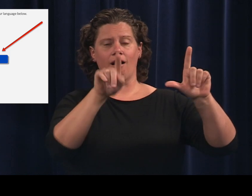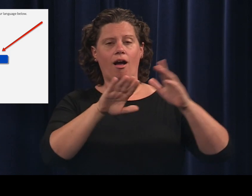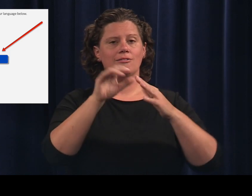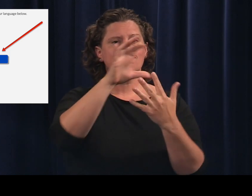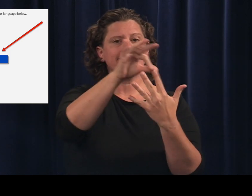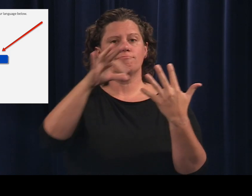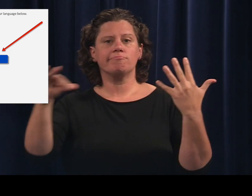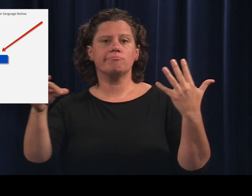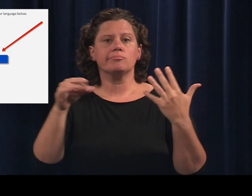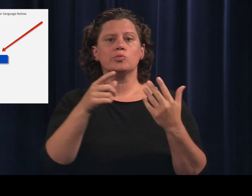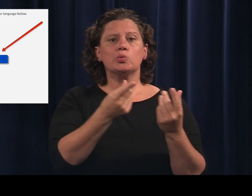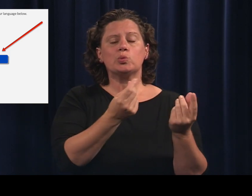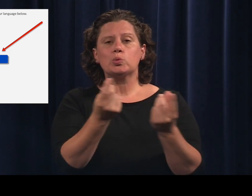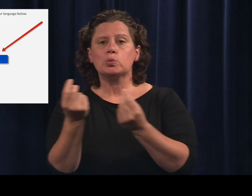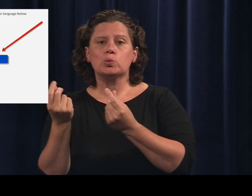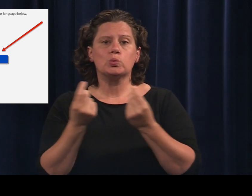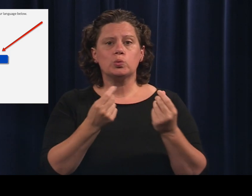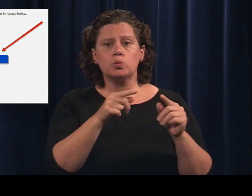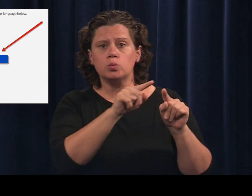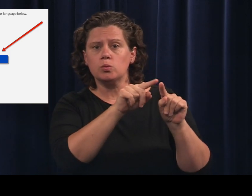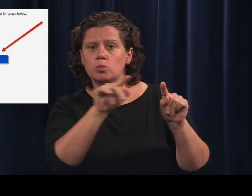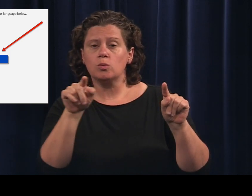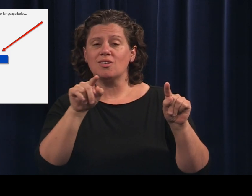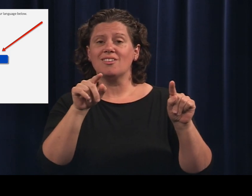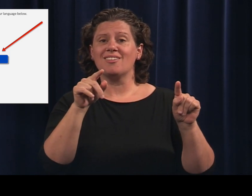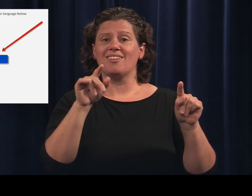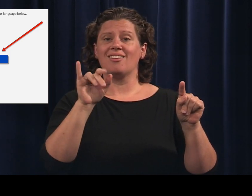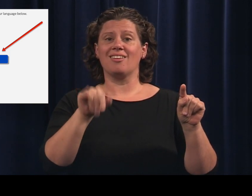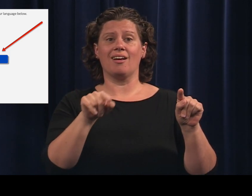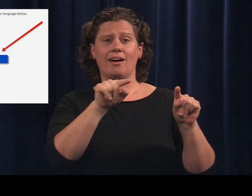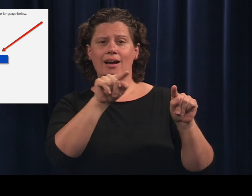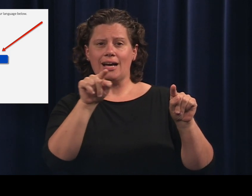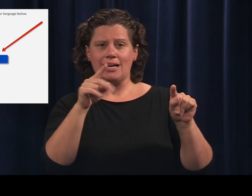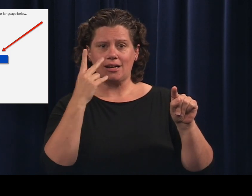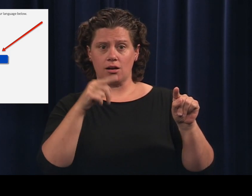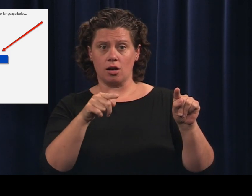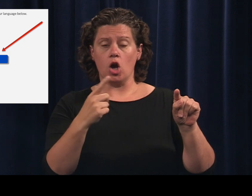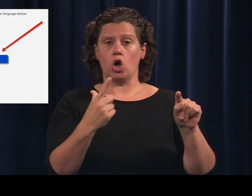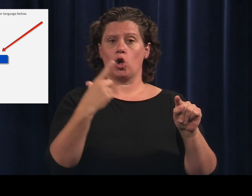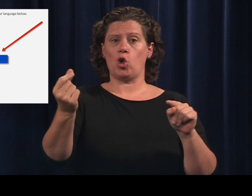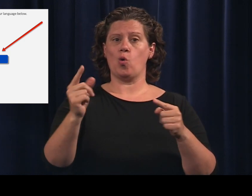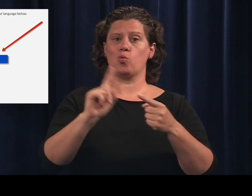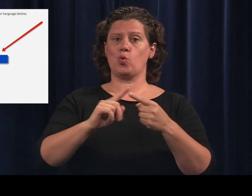Listed here are all the tasks you can perform in My Vote.